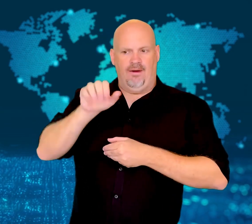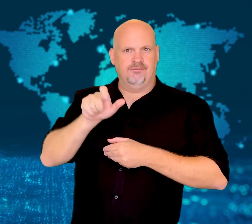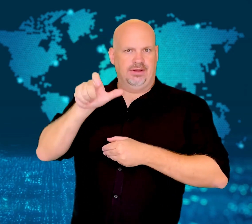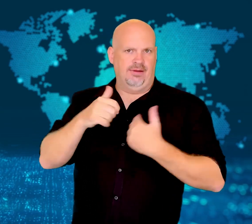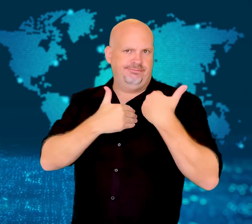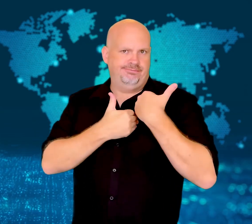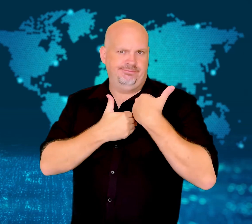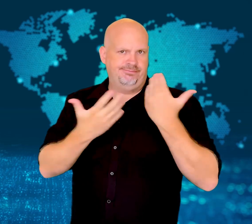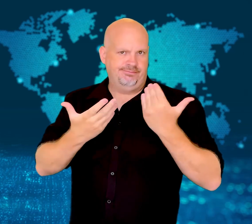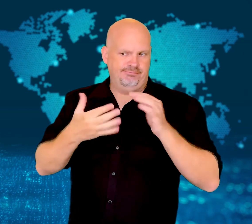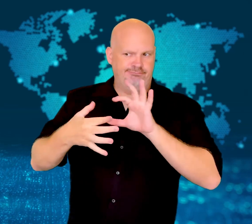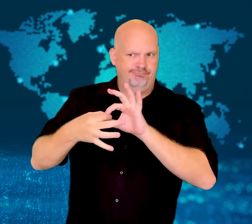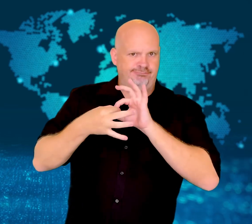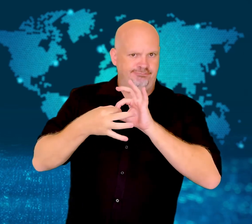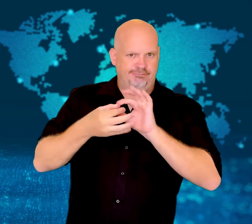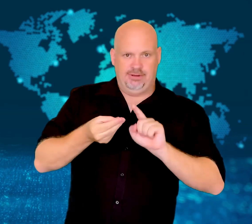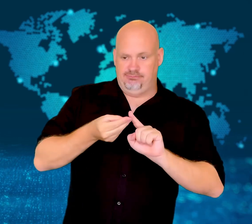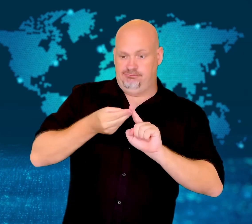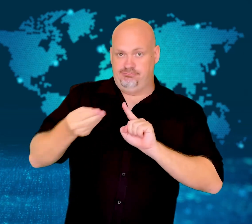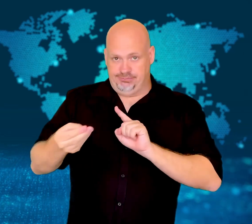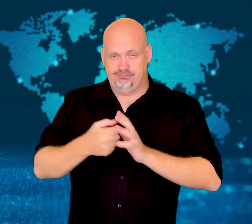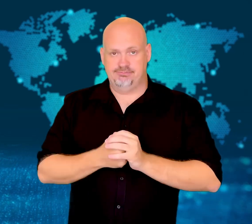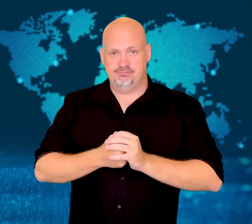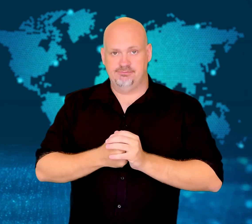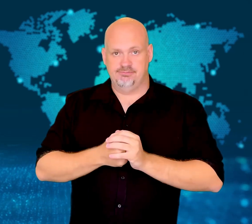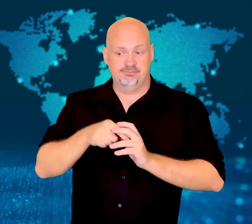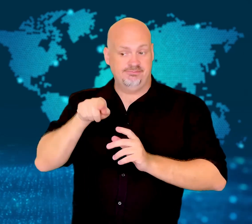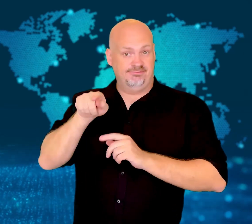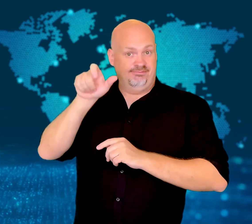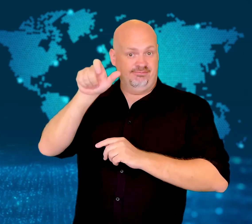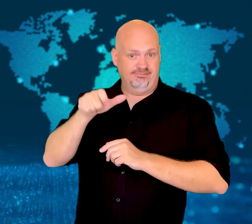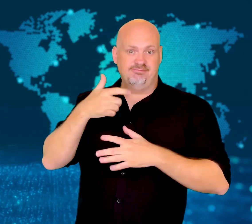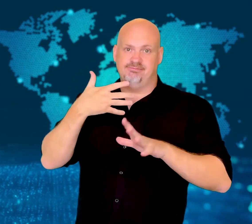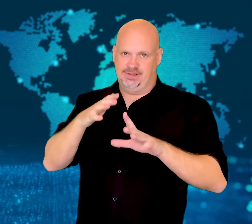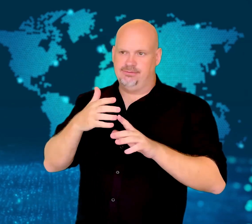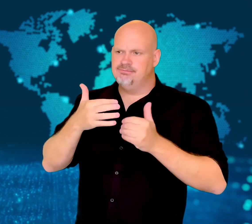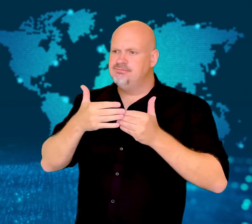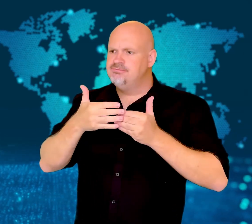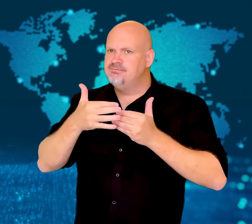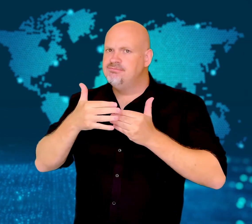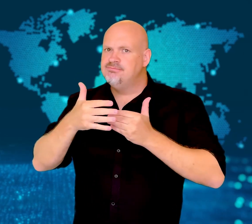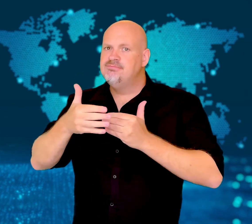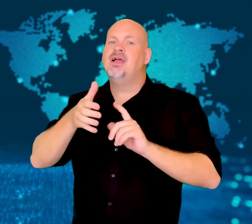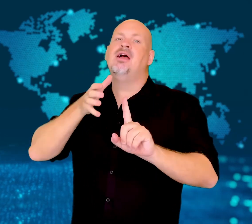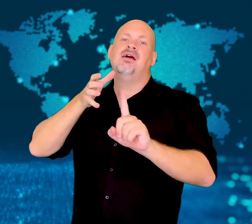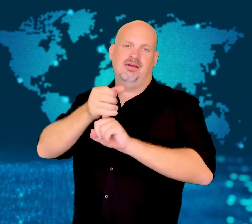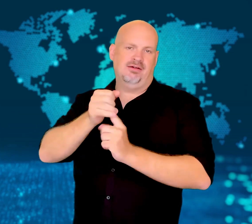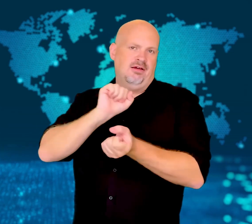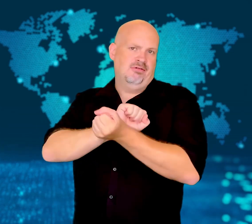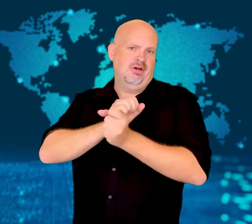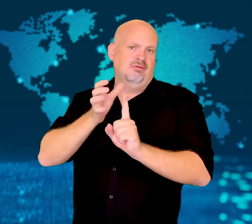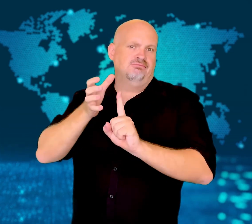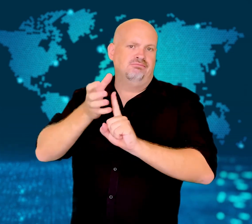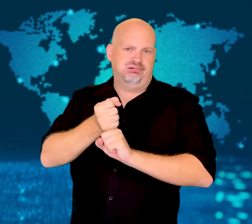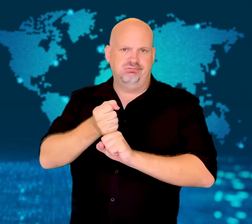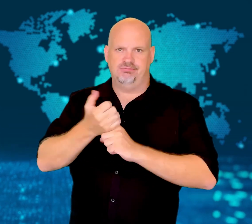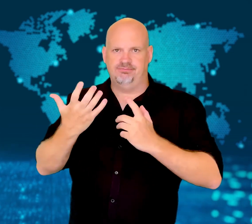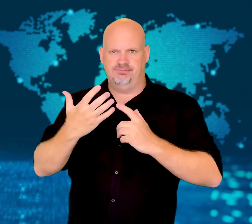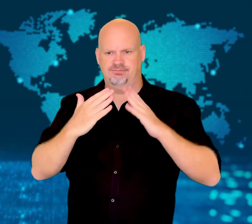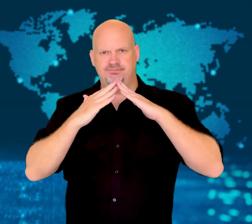Eweni distributes the drugs in Nigeria for his South Africa-based partner.